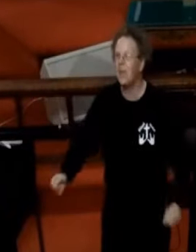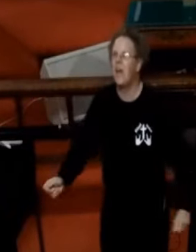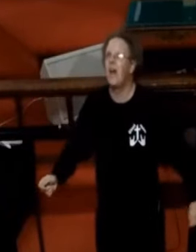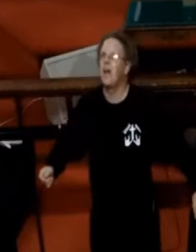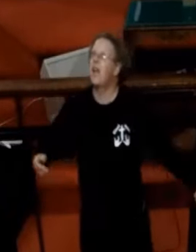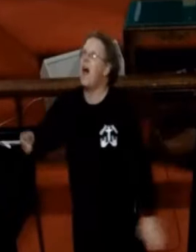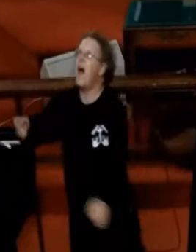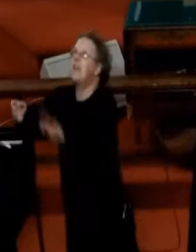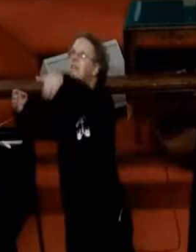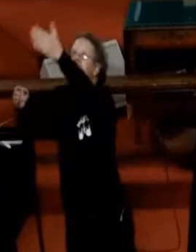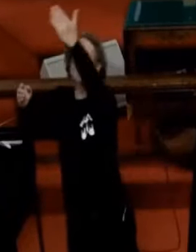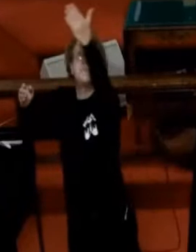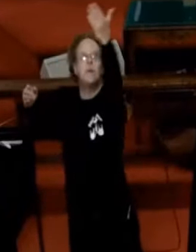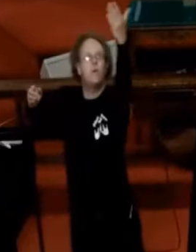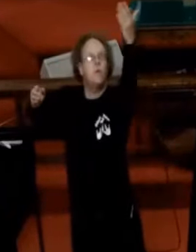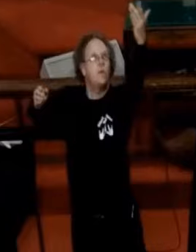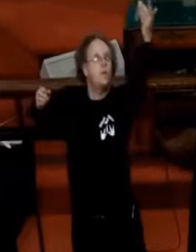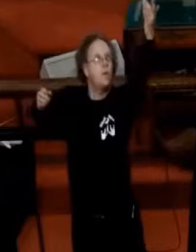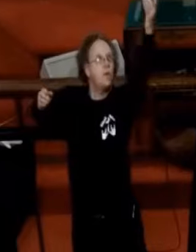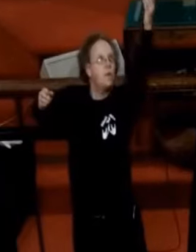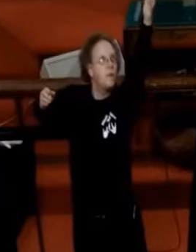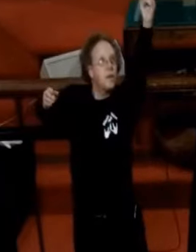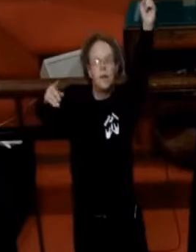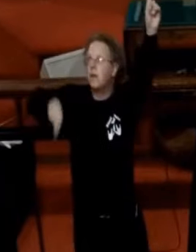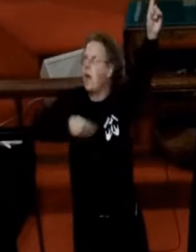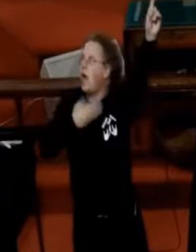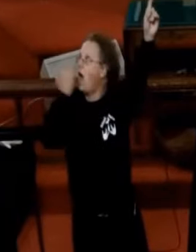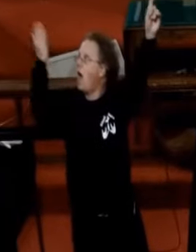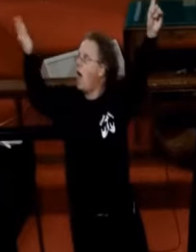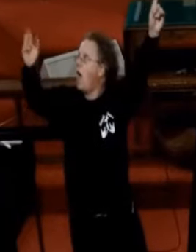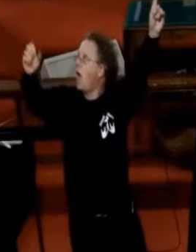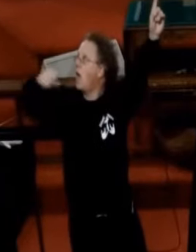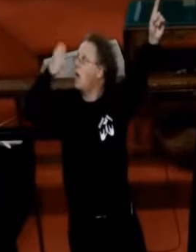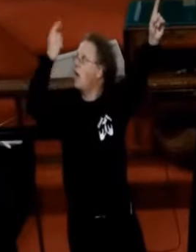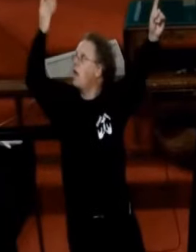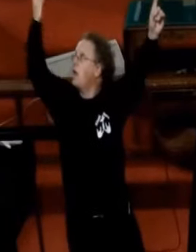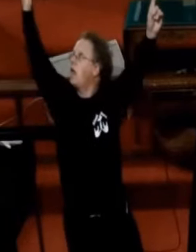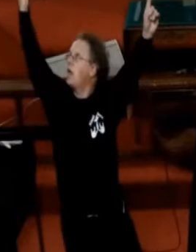(singing in a foreign language)